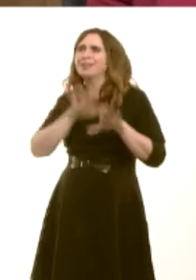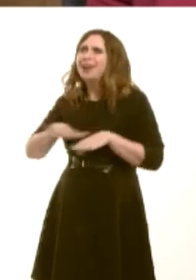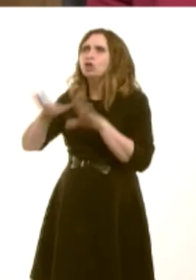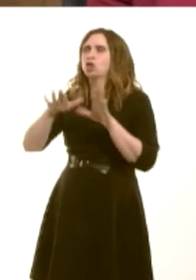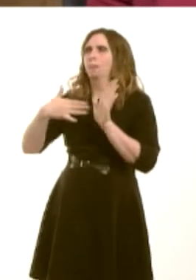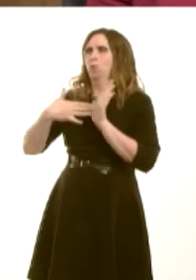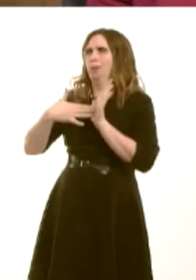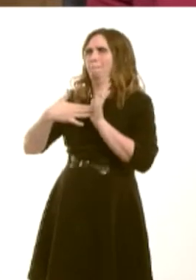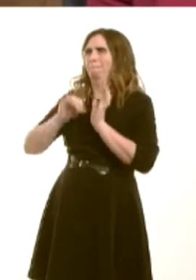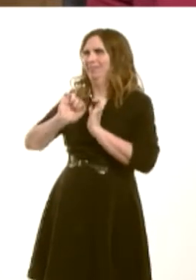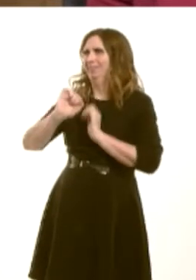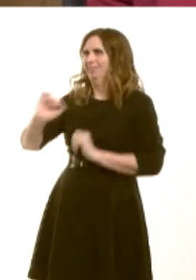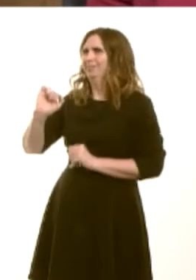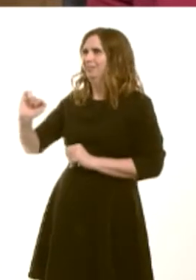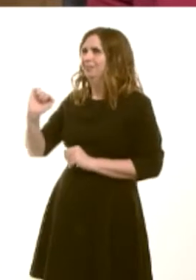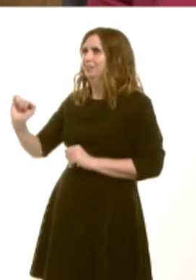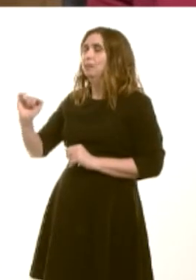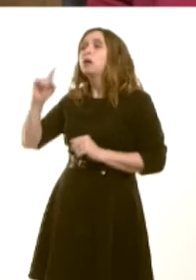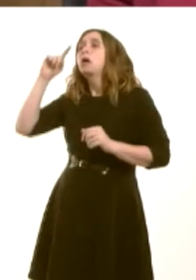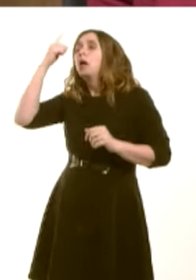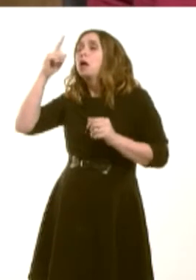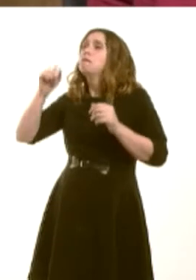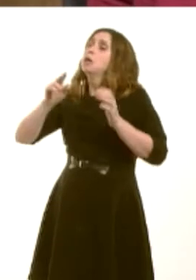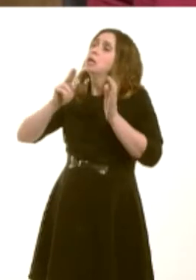course, that where there are exhibitions within the national museum particularly, as they